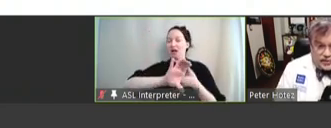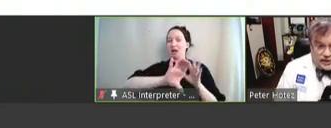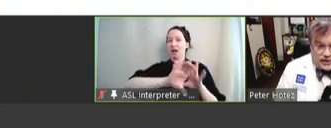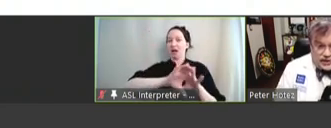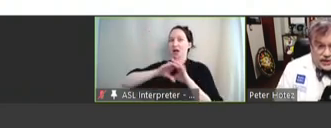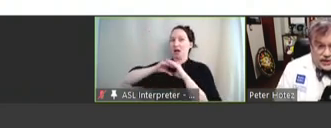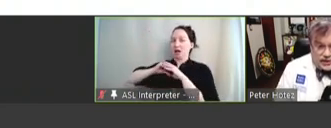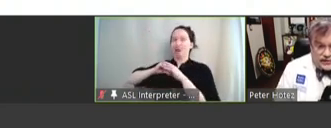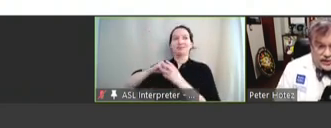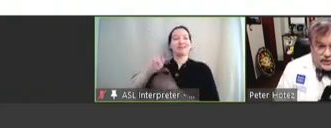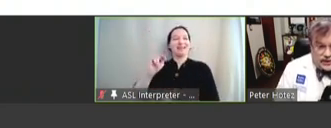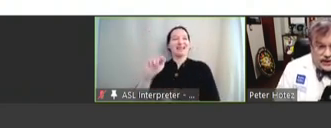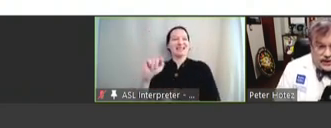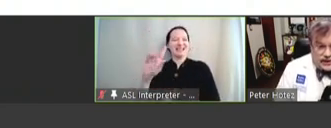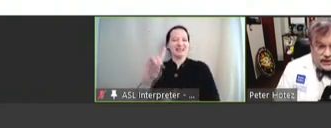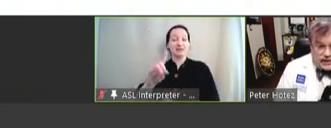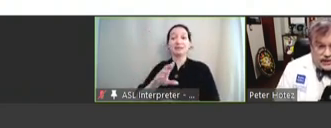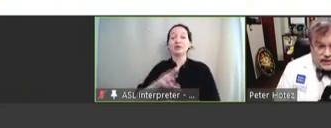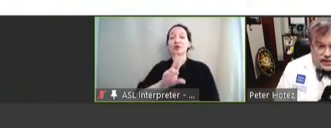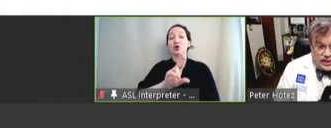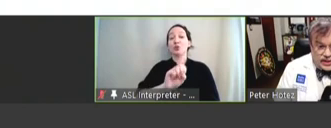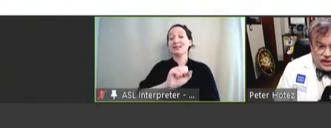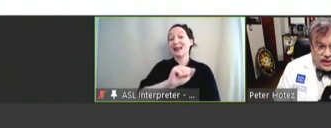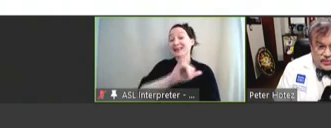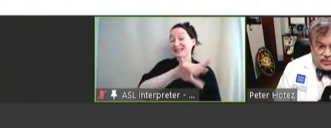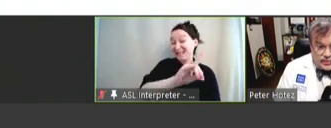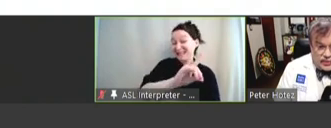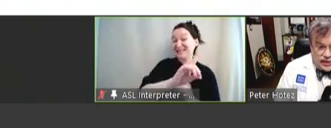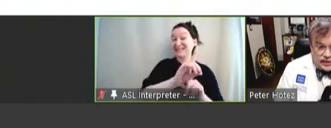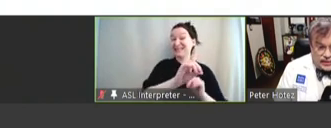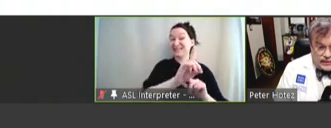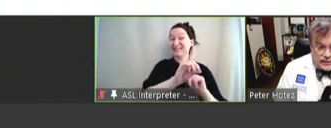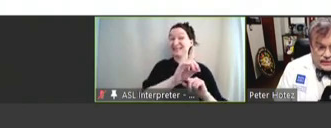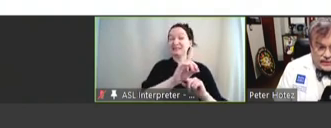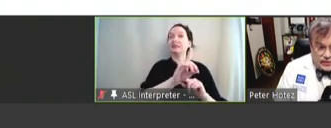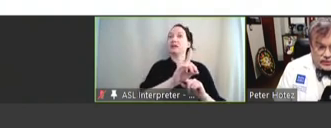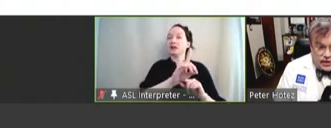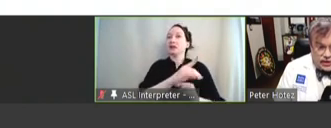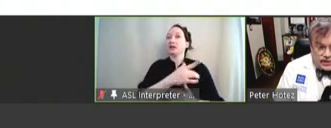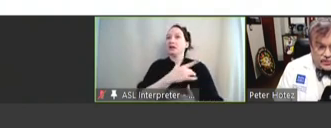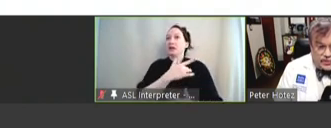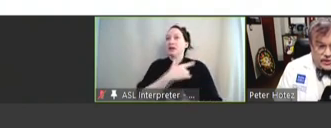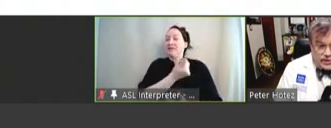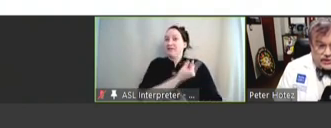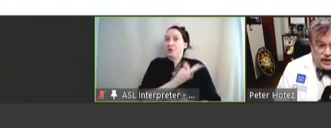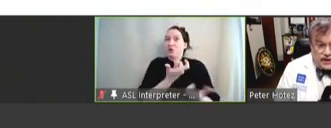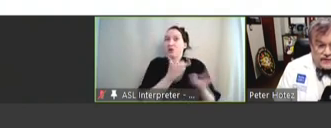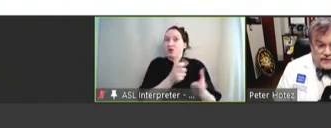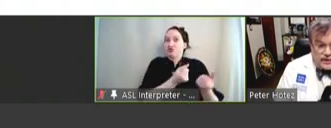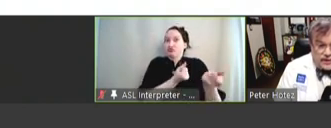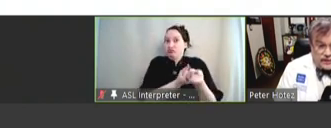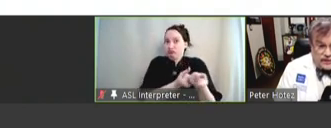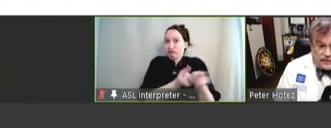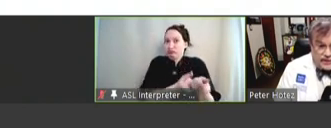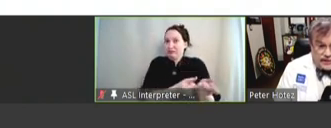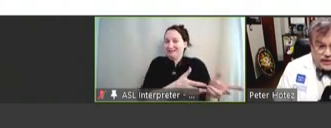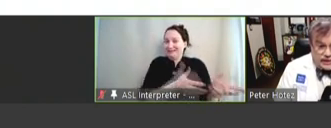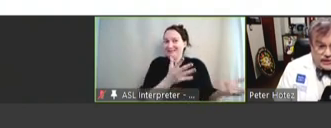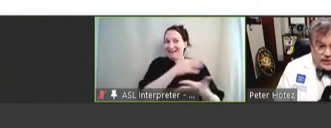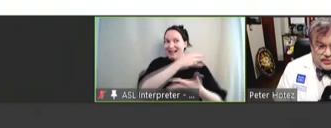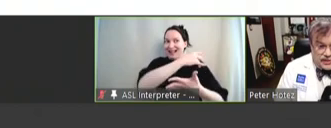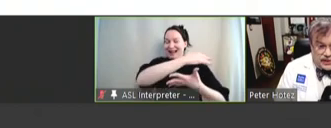diseases, leaving USAID as one of the few large supporters left for funding mass treatments, and